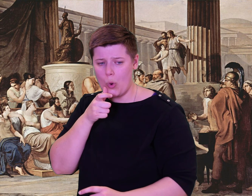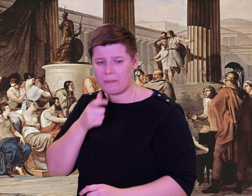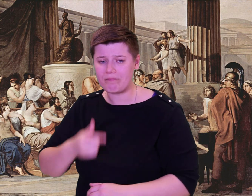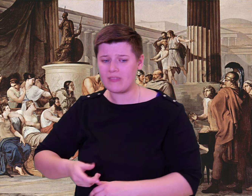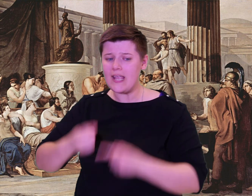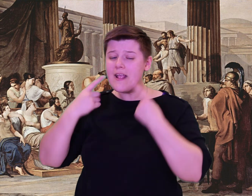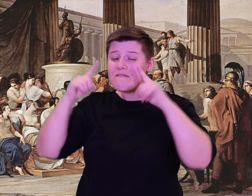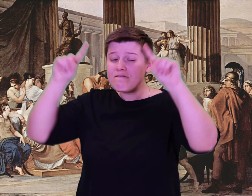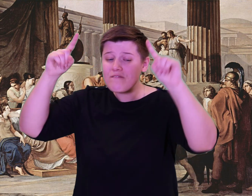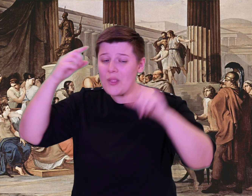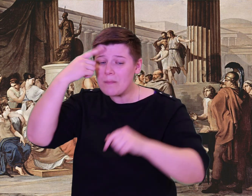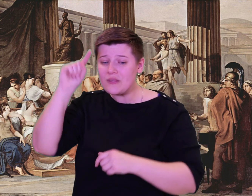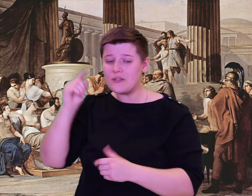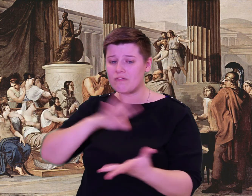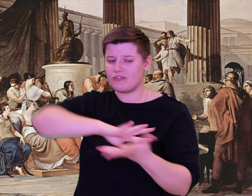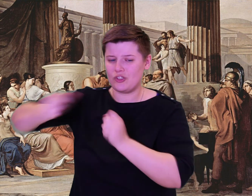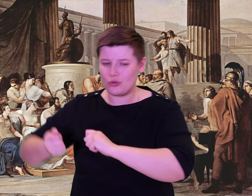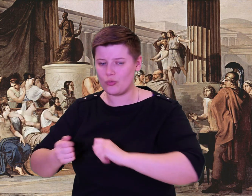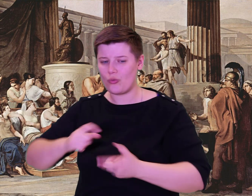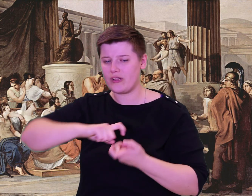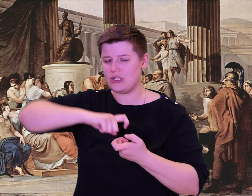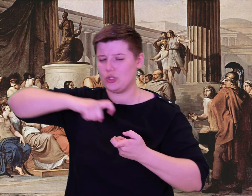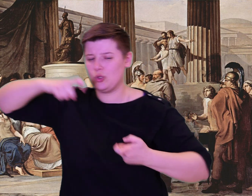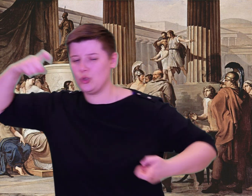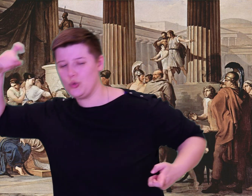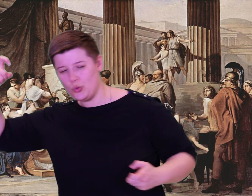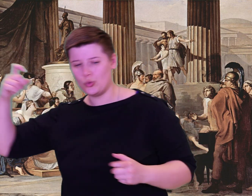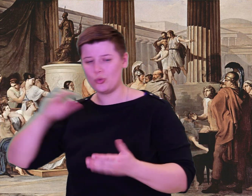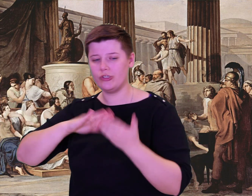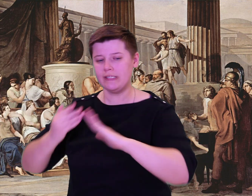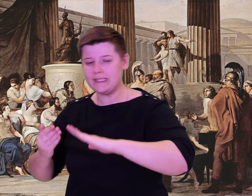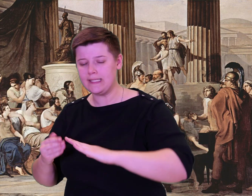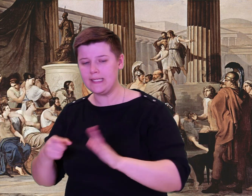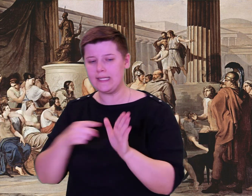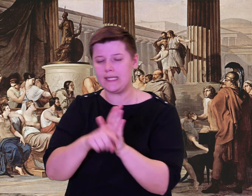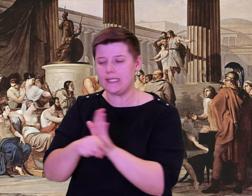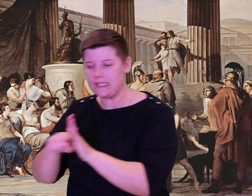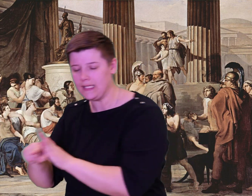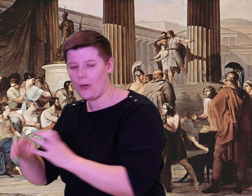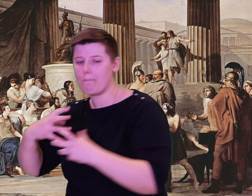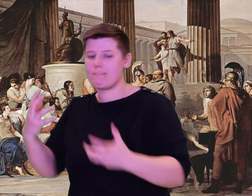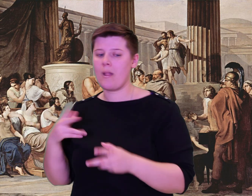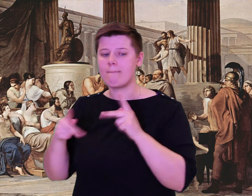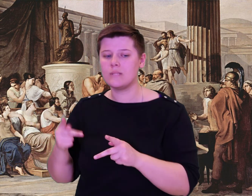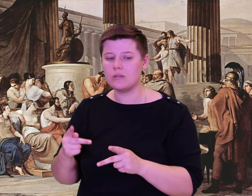those in need.' Unmoved, he said,